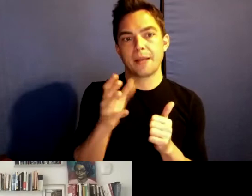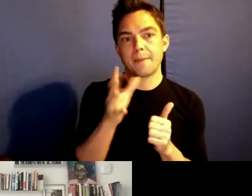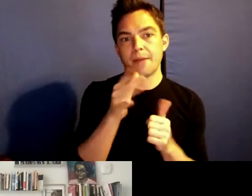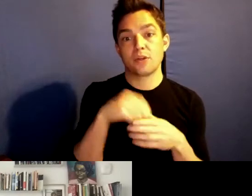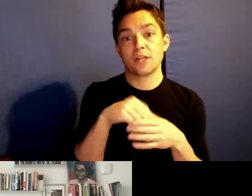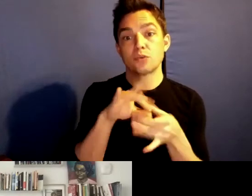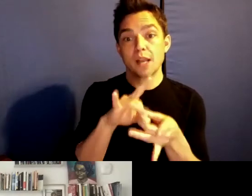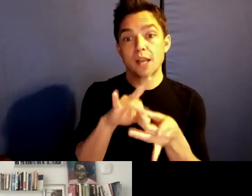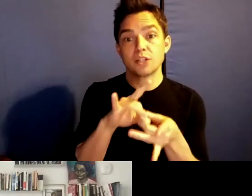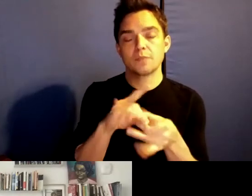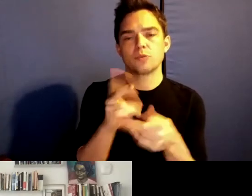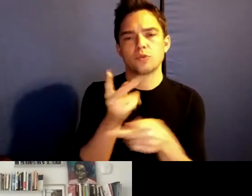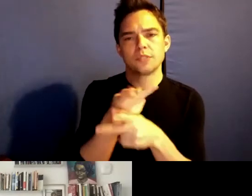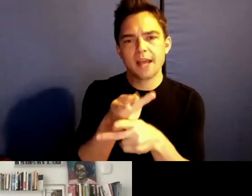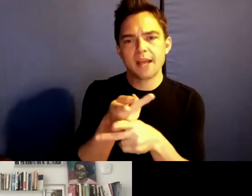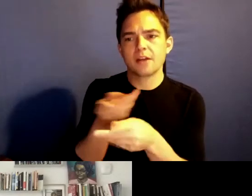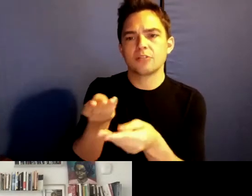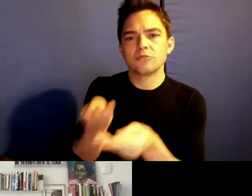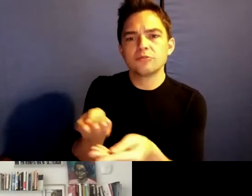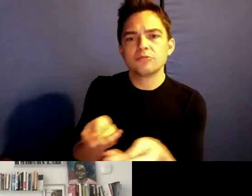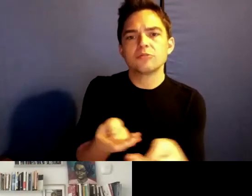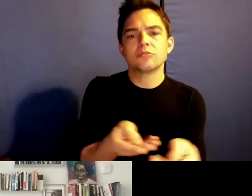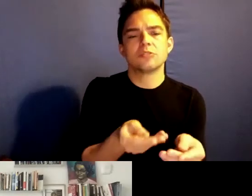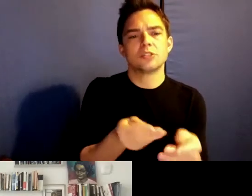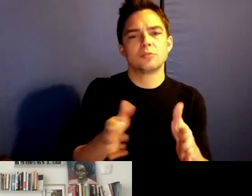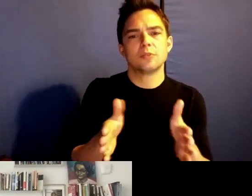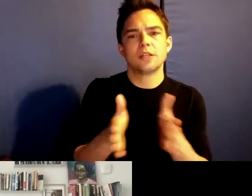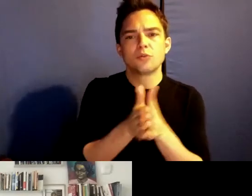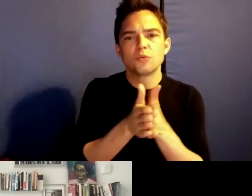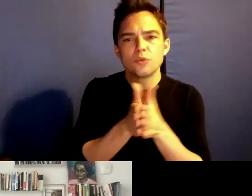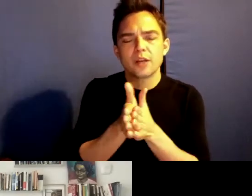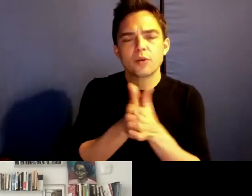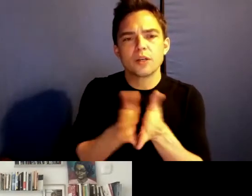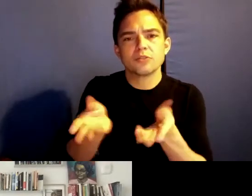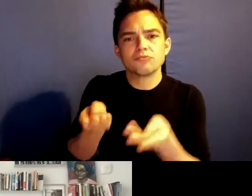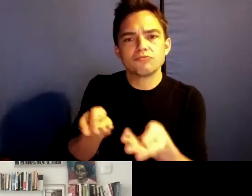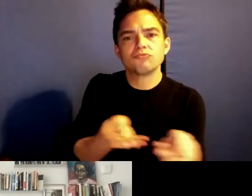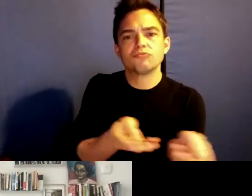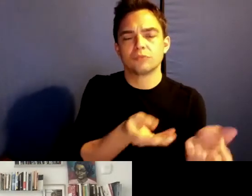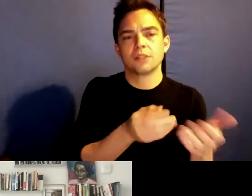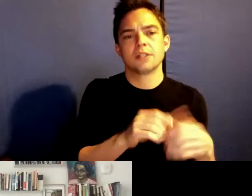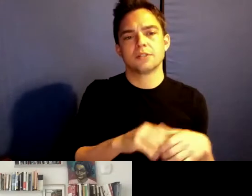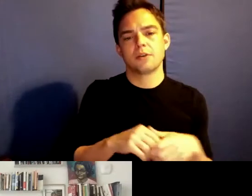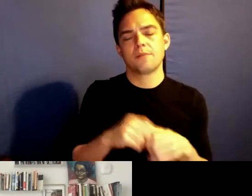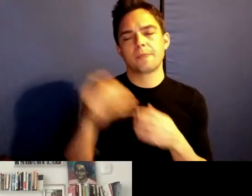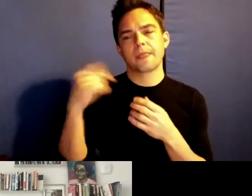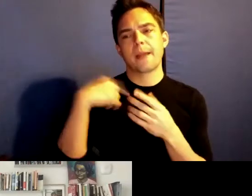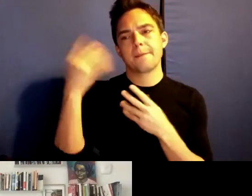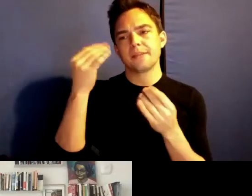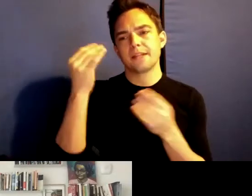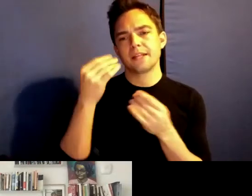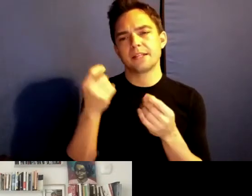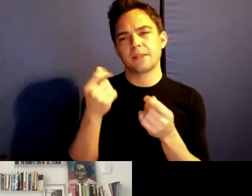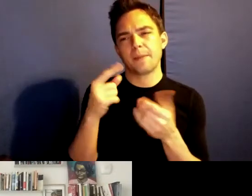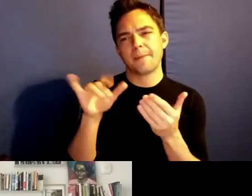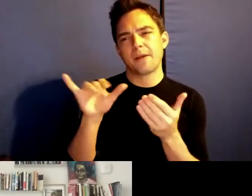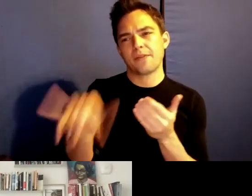care, to ten and in a rigorous -- I'm thinking a little bit about that as well.